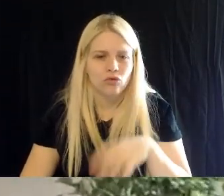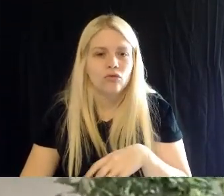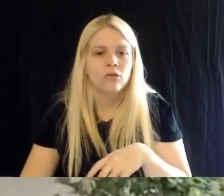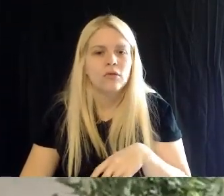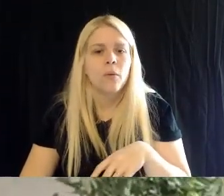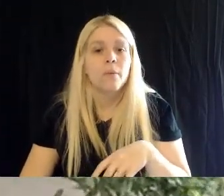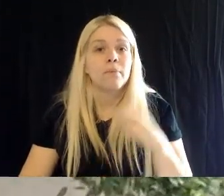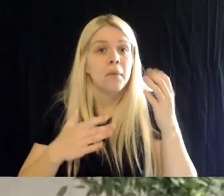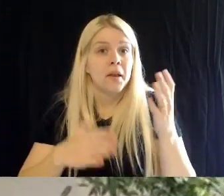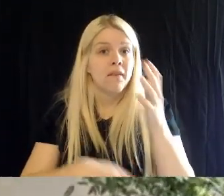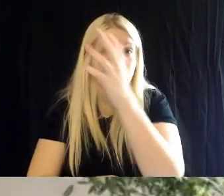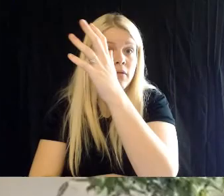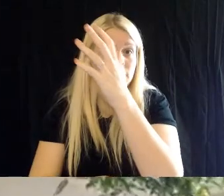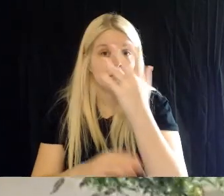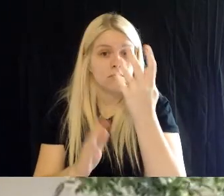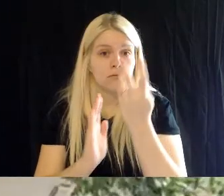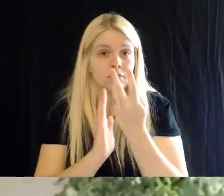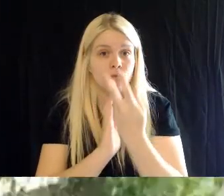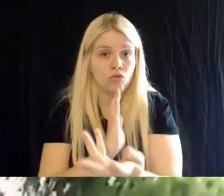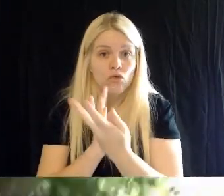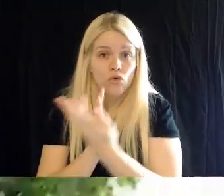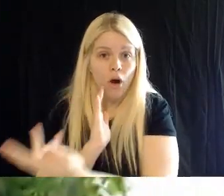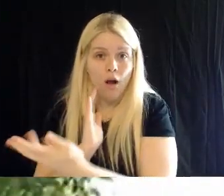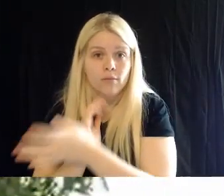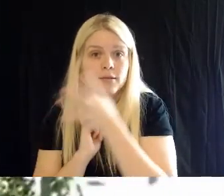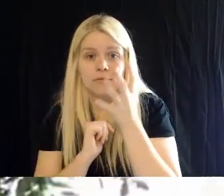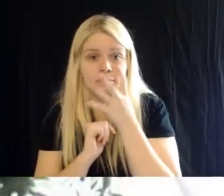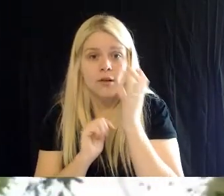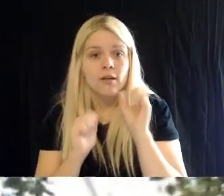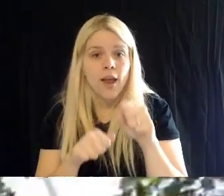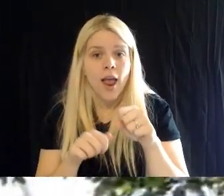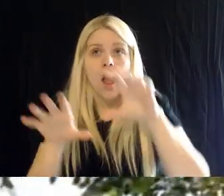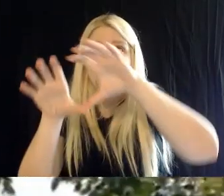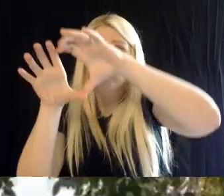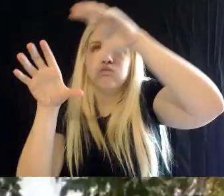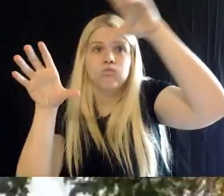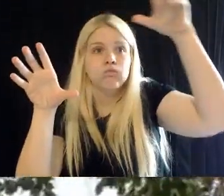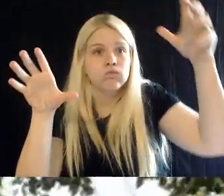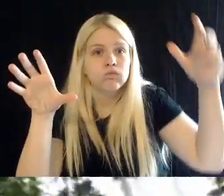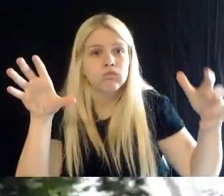actually survive underneath a canopy like this in partial sunlight. And those